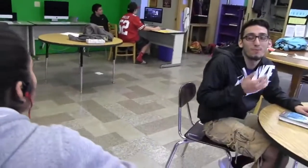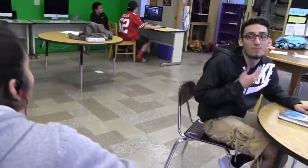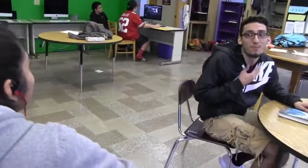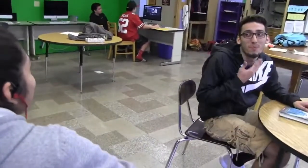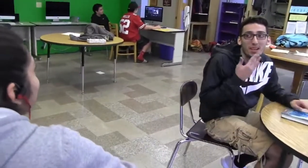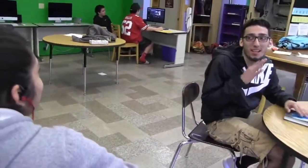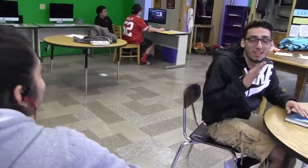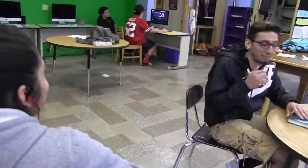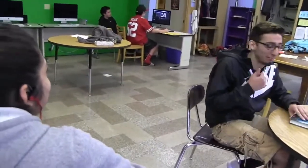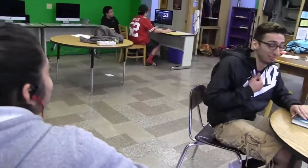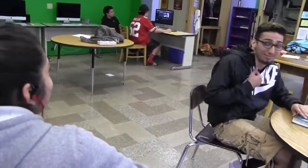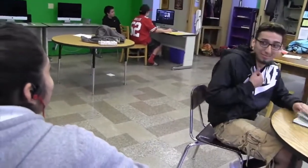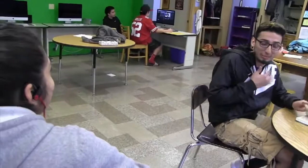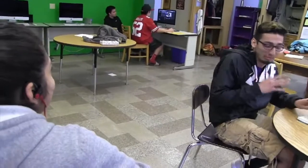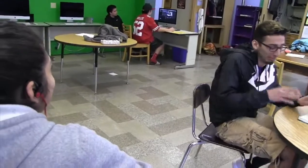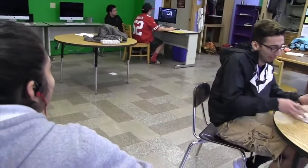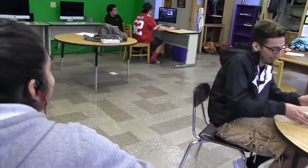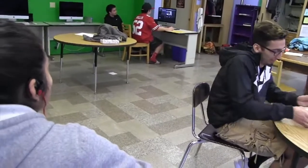Sorry, my bad.